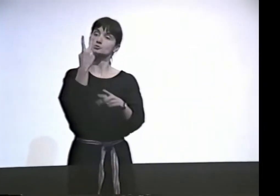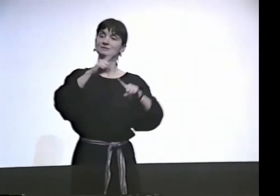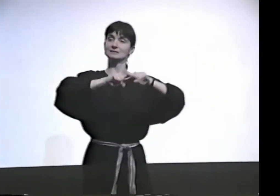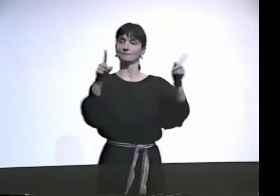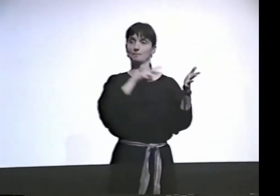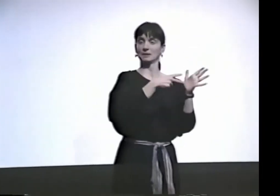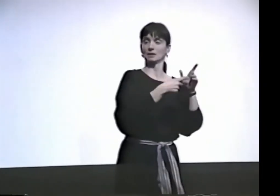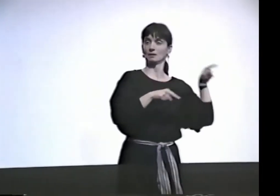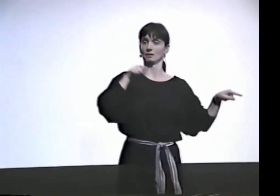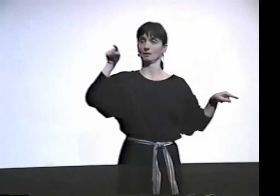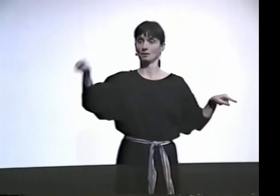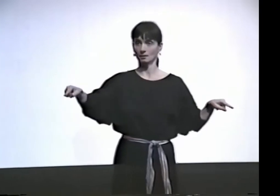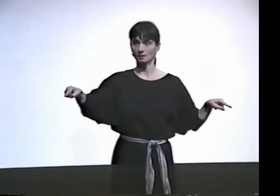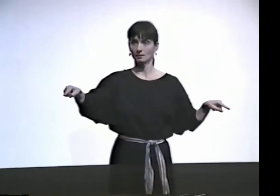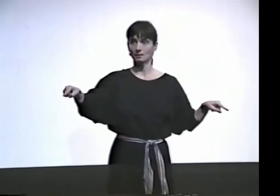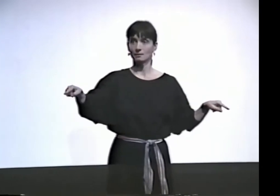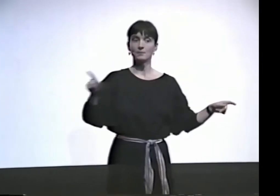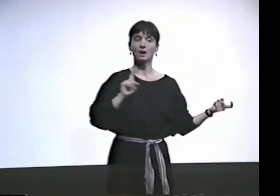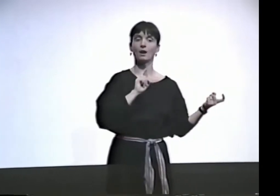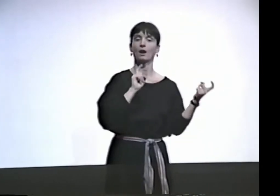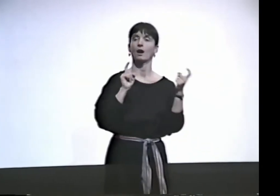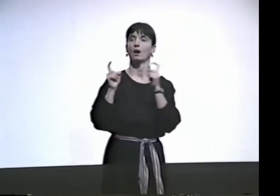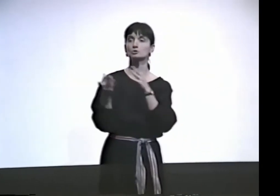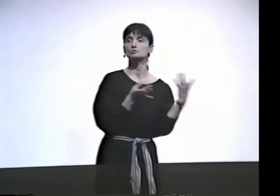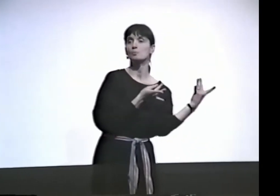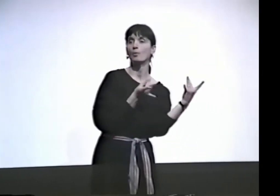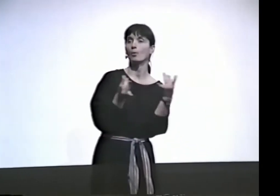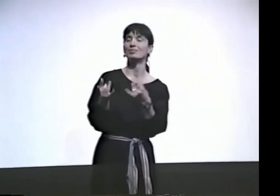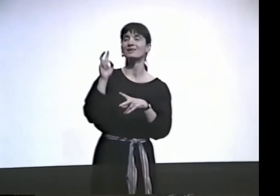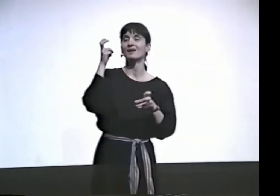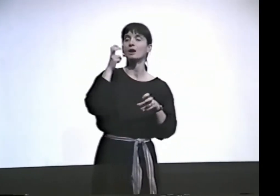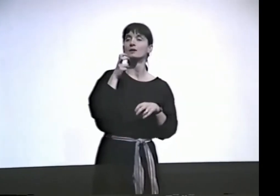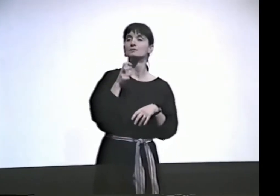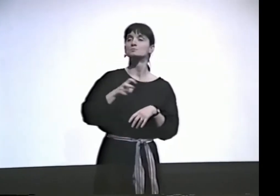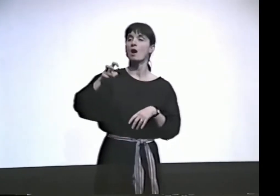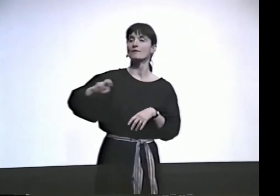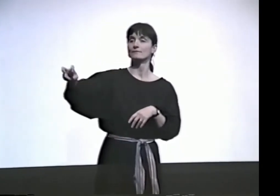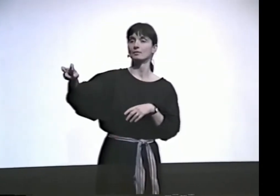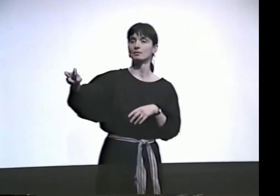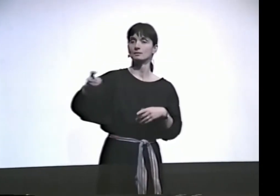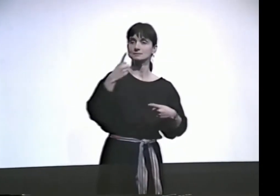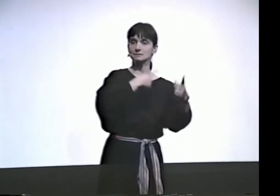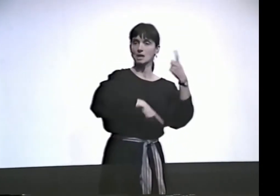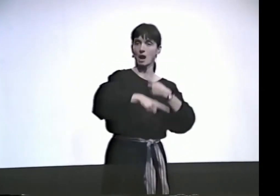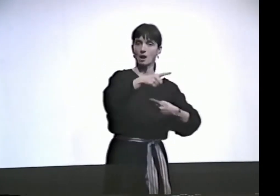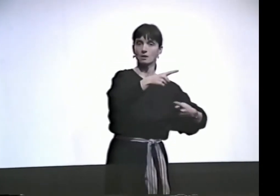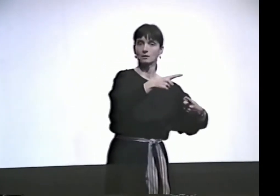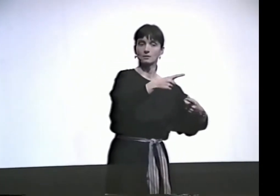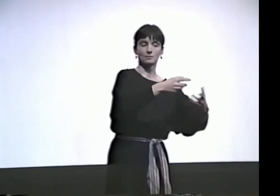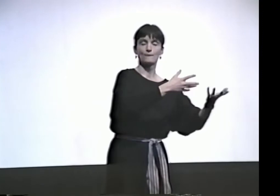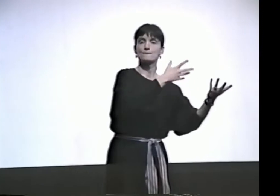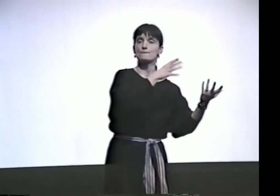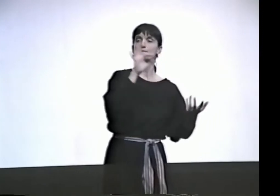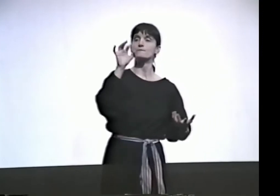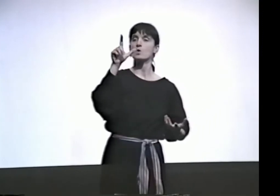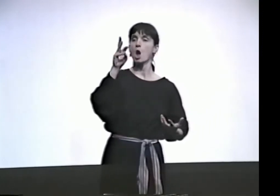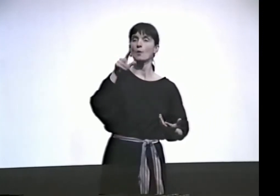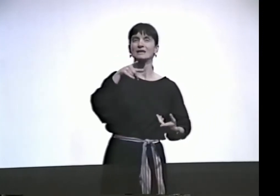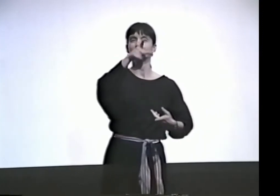FLIES THROUGH THE AIR, THEN IT BECOMES DEATH. IT HAS TWO MEANINGS IN ONE, AND THE SIGN TRAVELS.